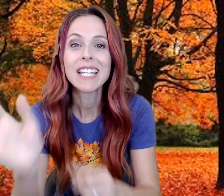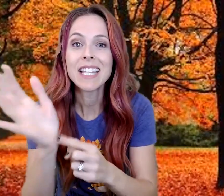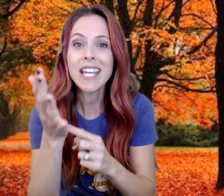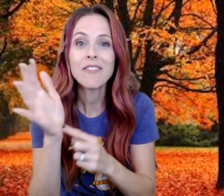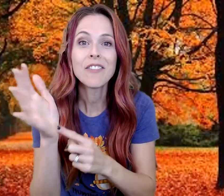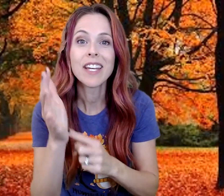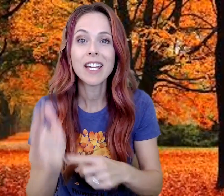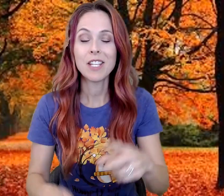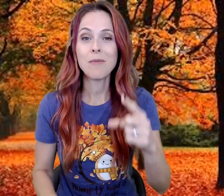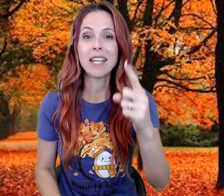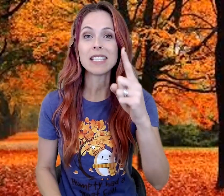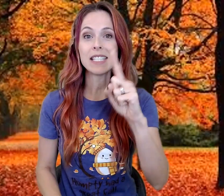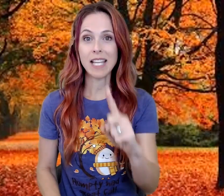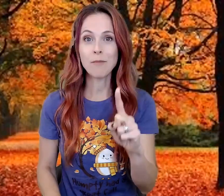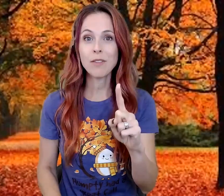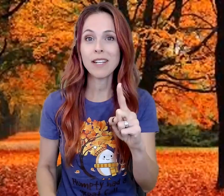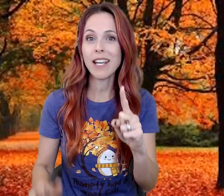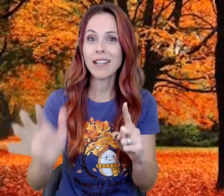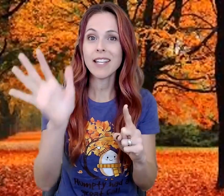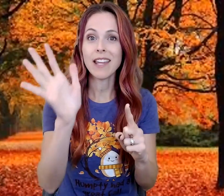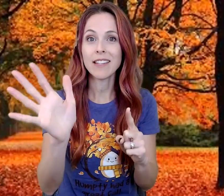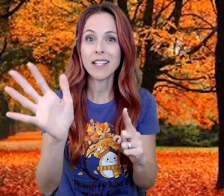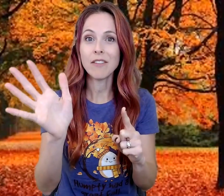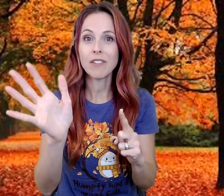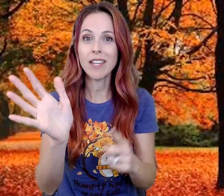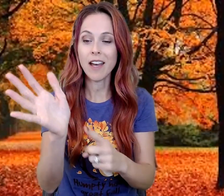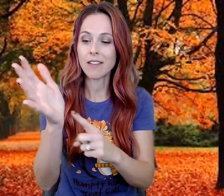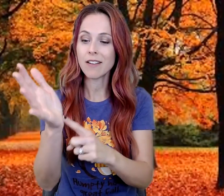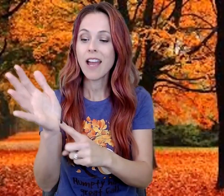LEAF. You make a stem with one hand, and the leaf with the other.